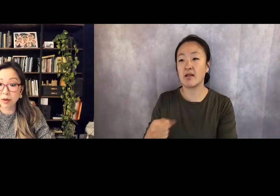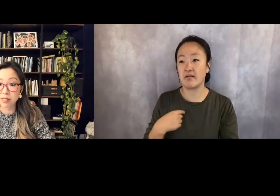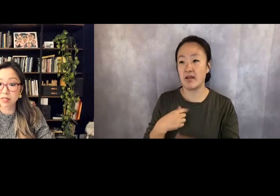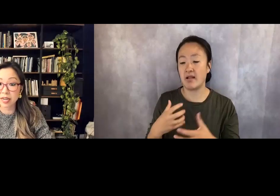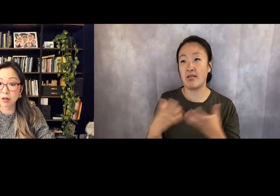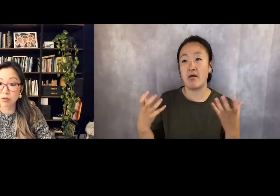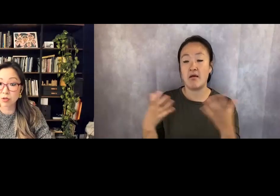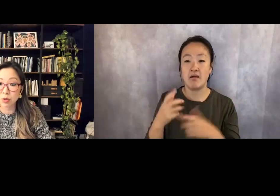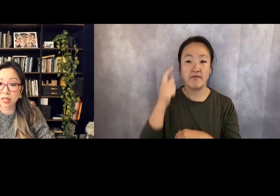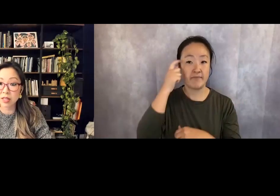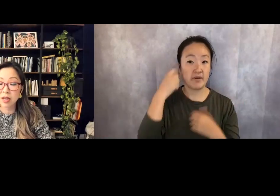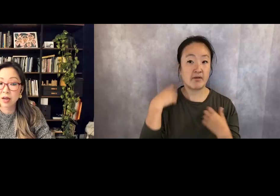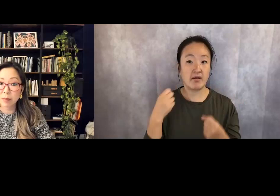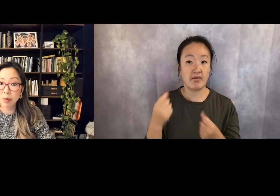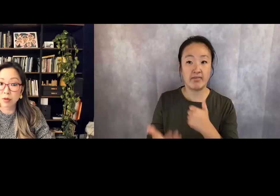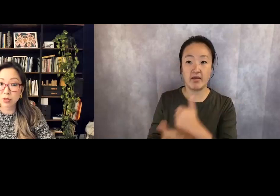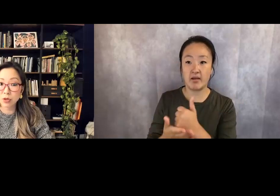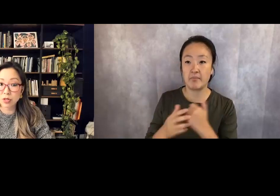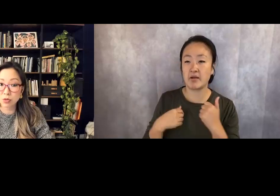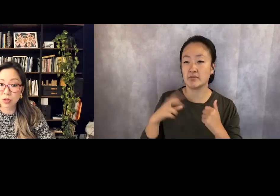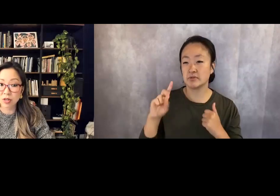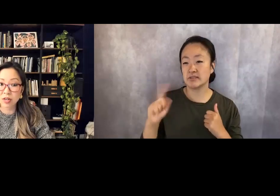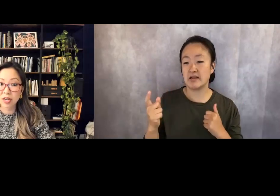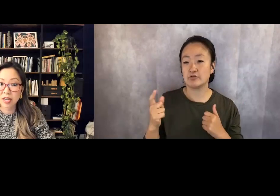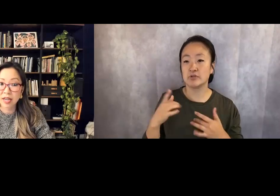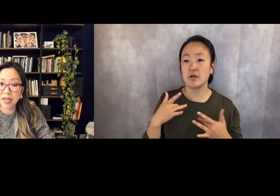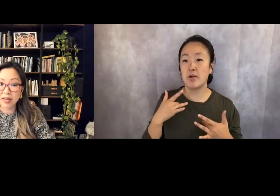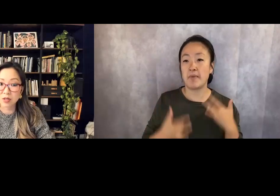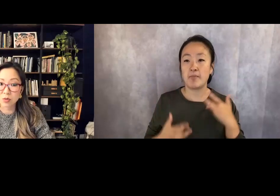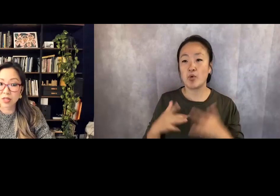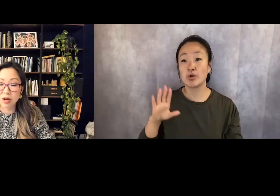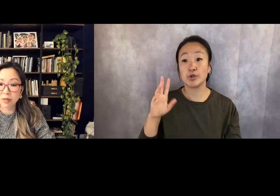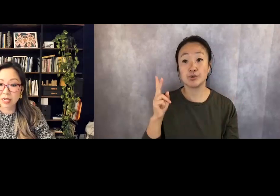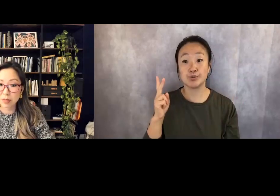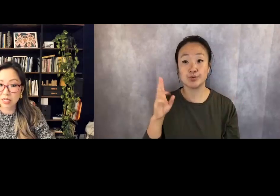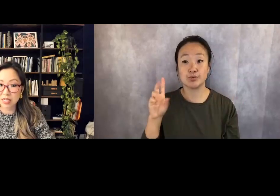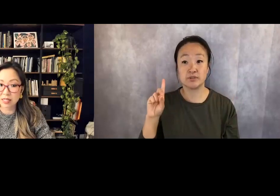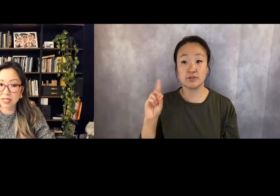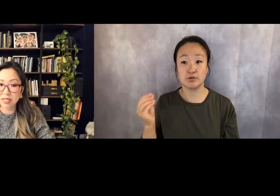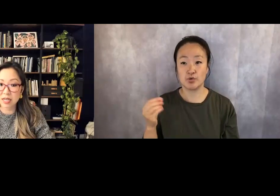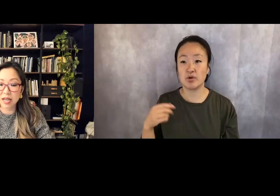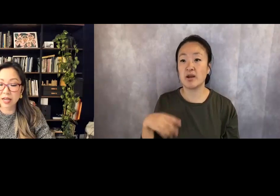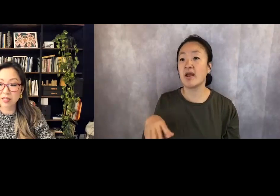I was diagnosed with Bipolar 2 disorder and with Complex PTSD.